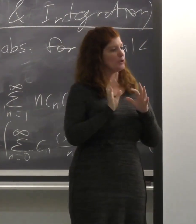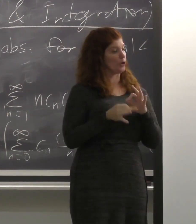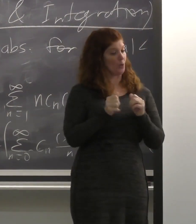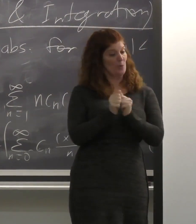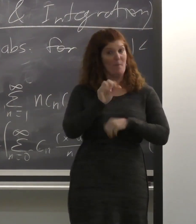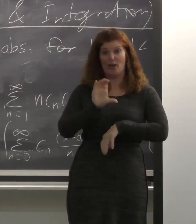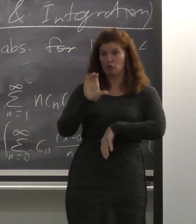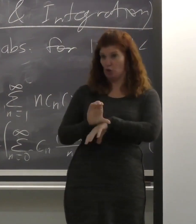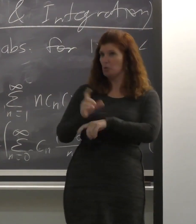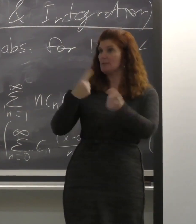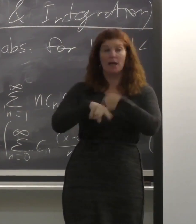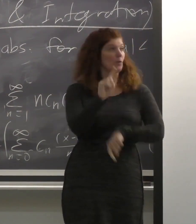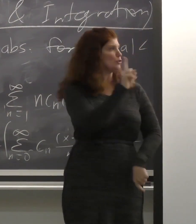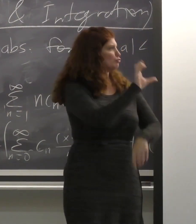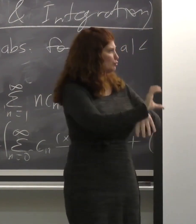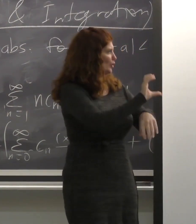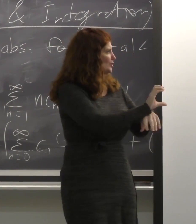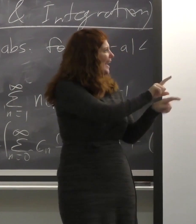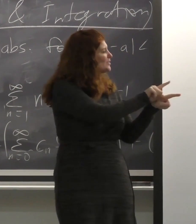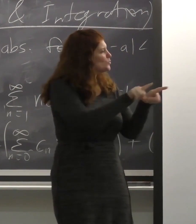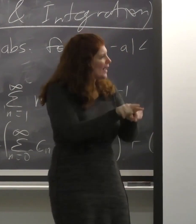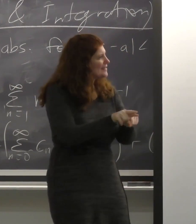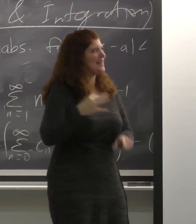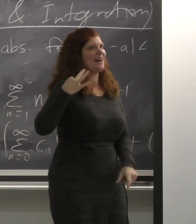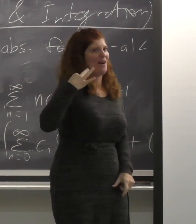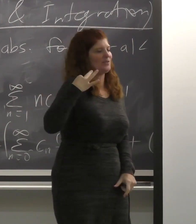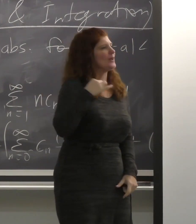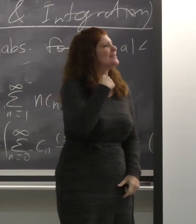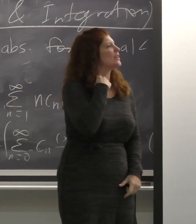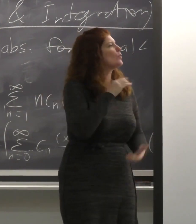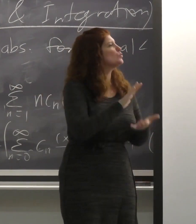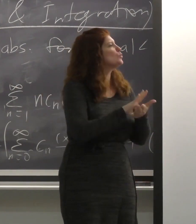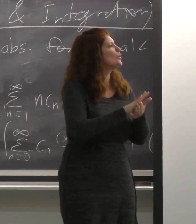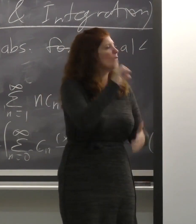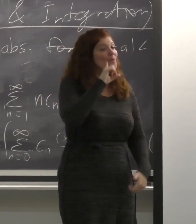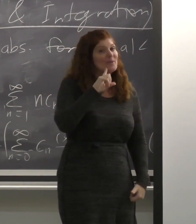So I sign at church, as well as a volunteer for Delaware School for the Deaf.